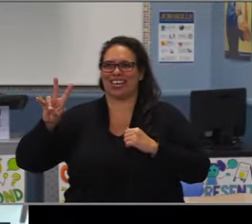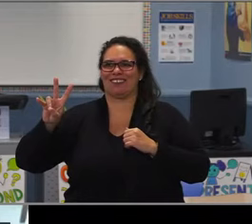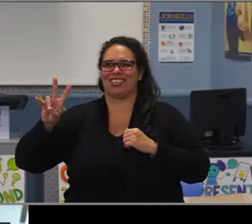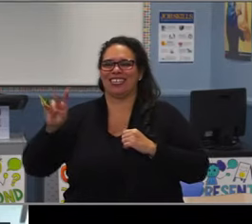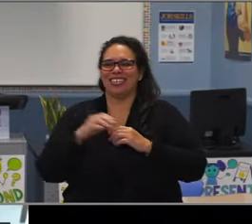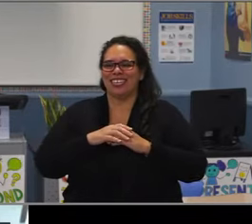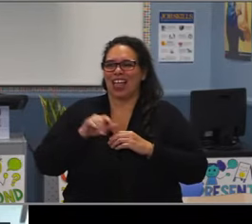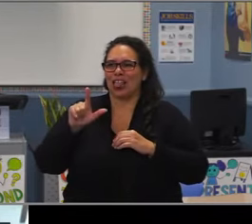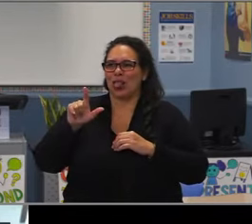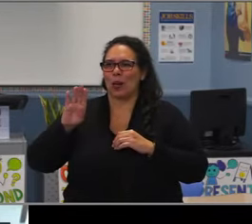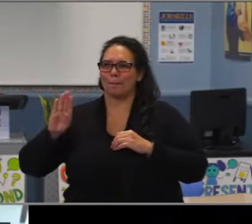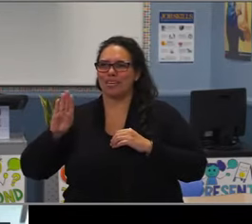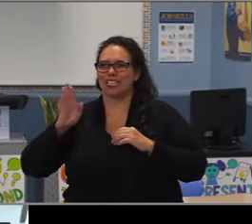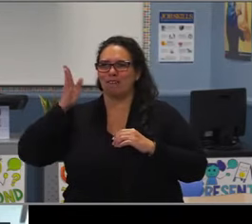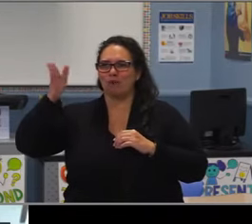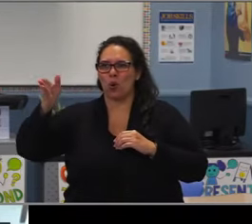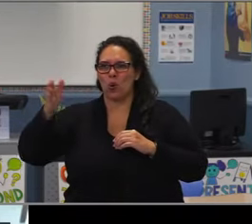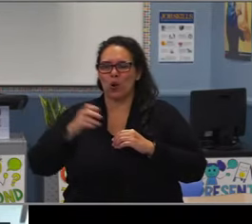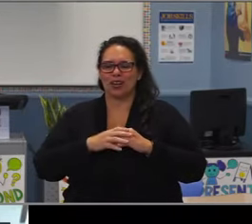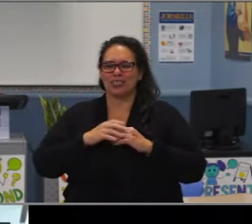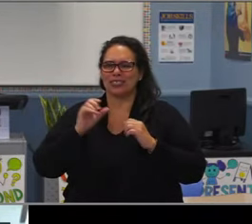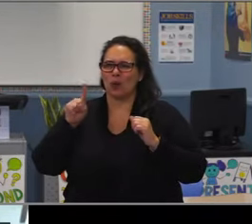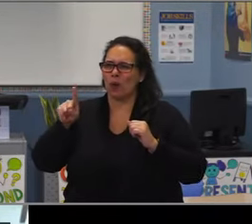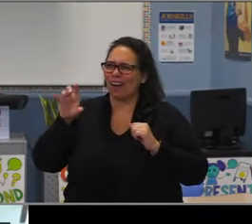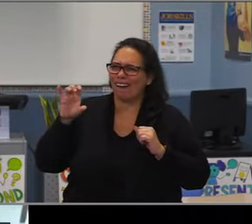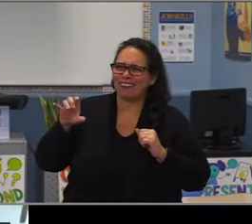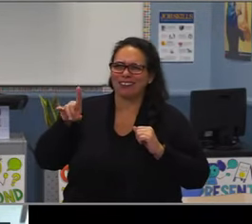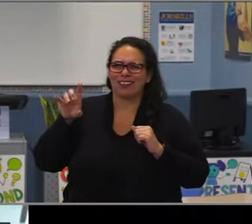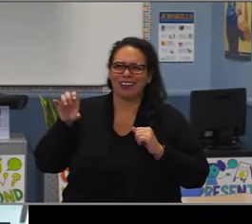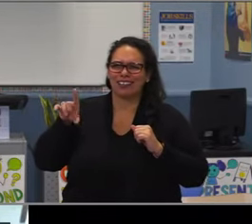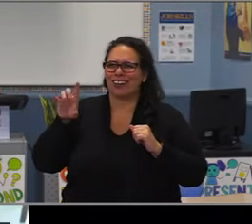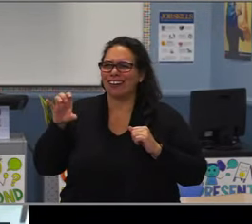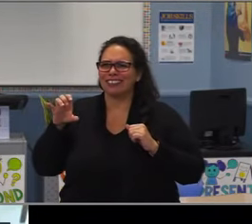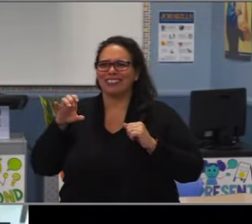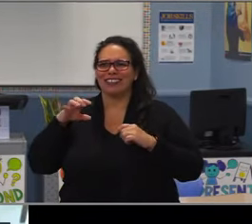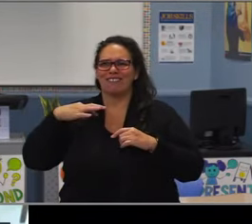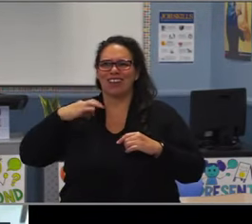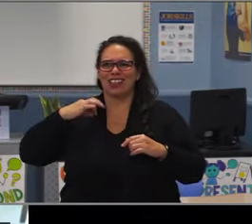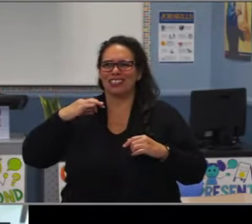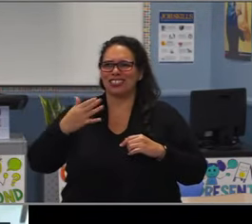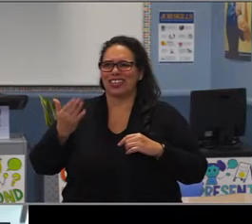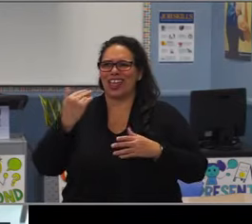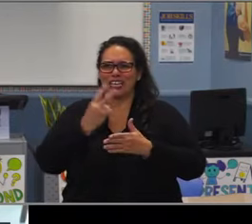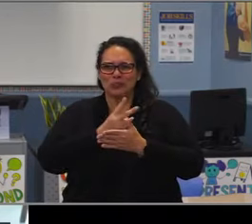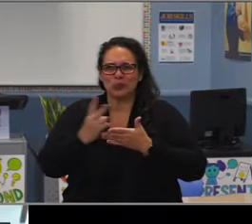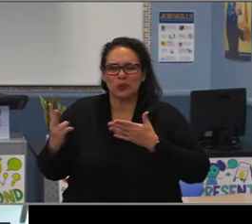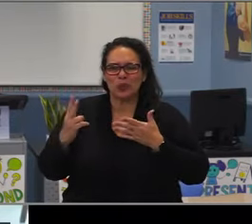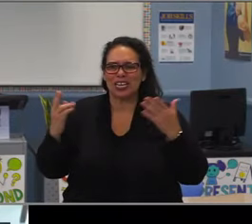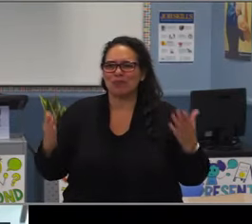You have been such a supporter of so many people in the Long Beach community,